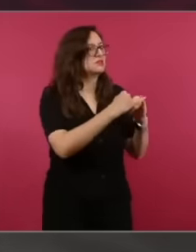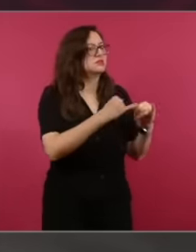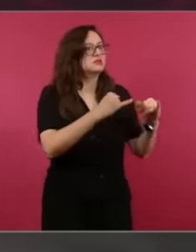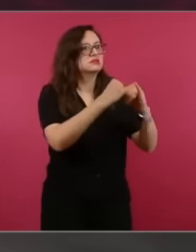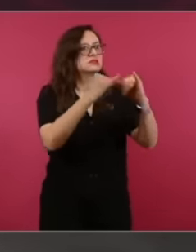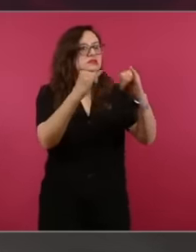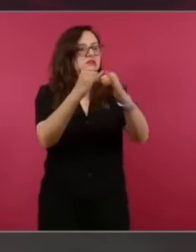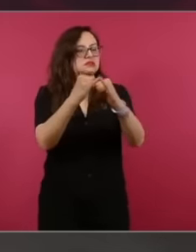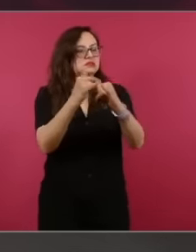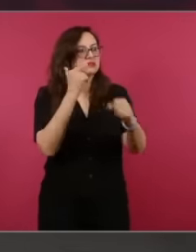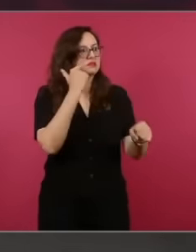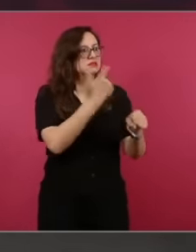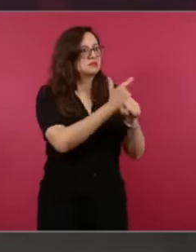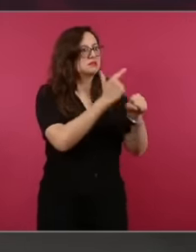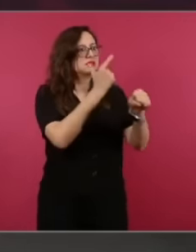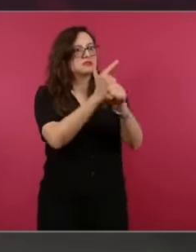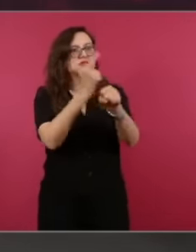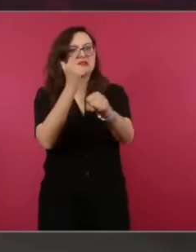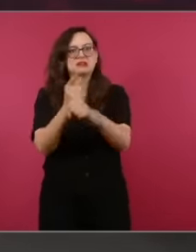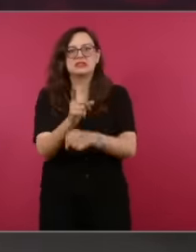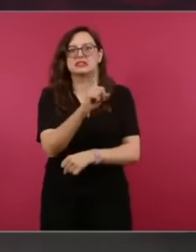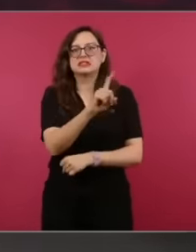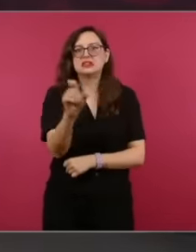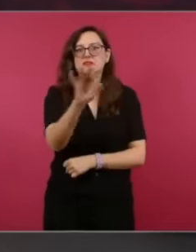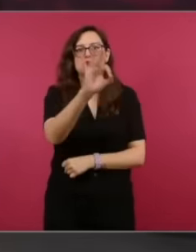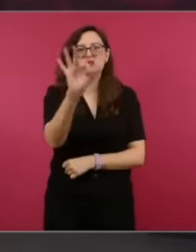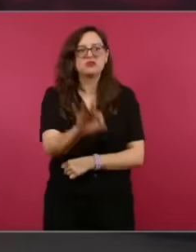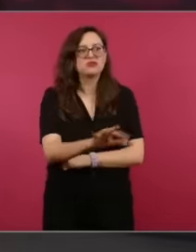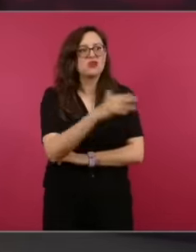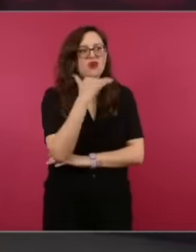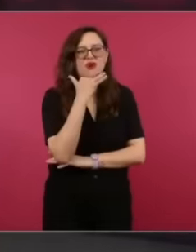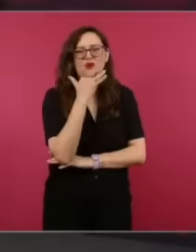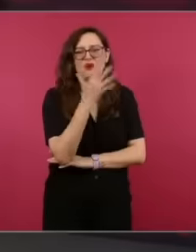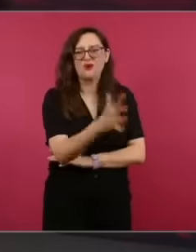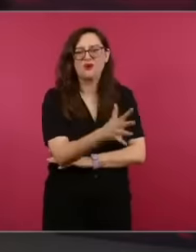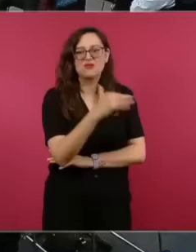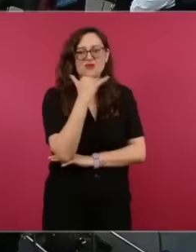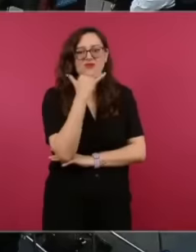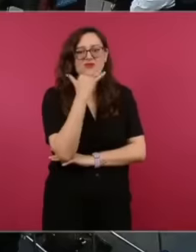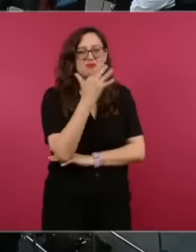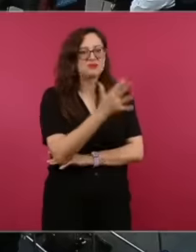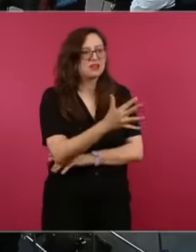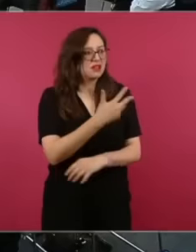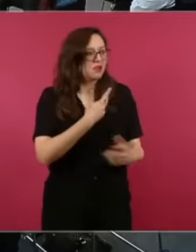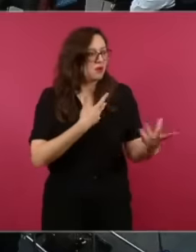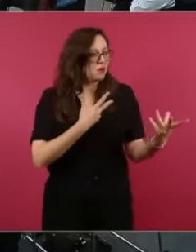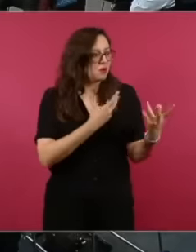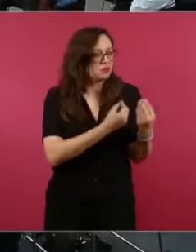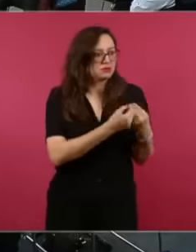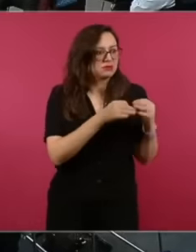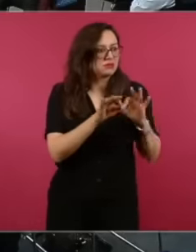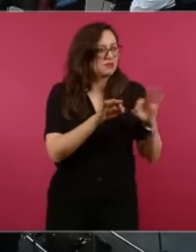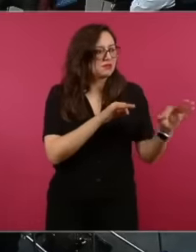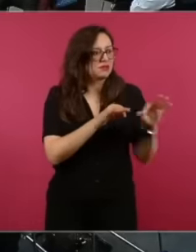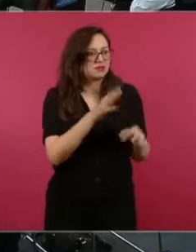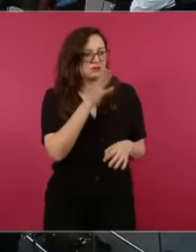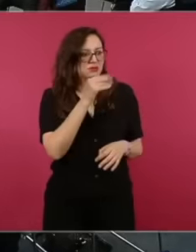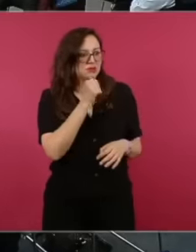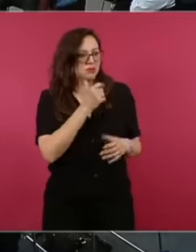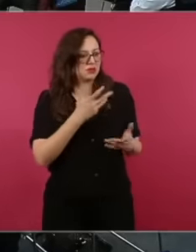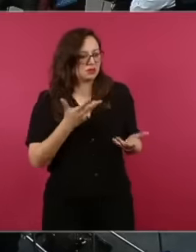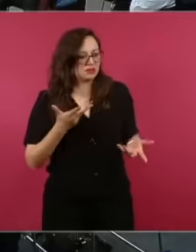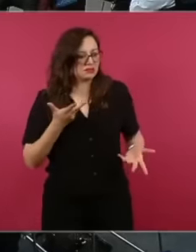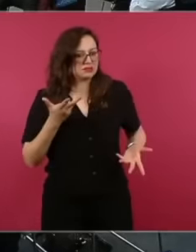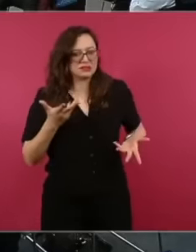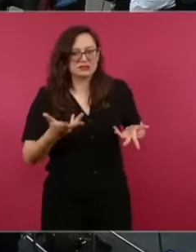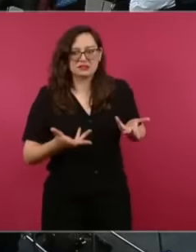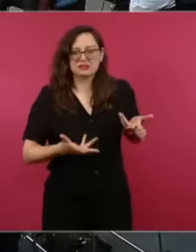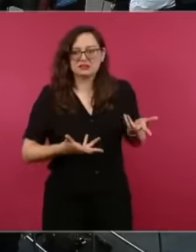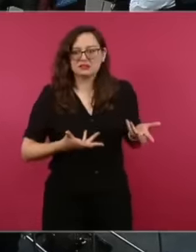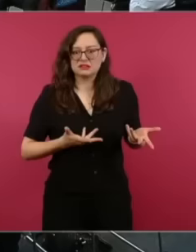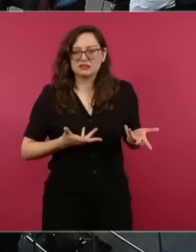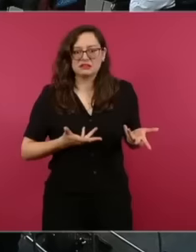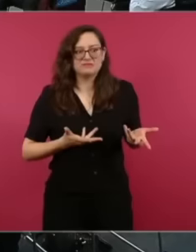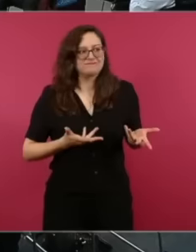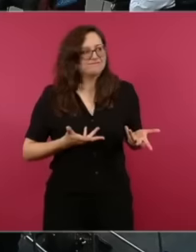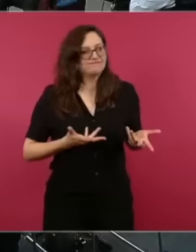corruption and luck that politics